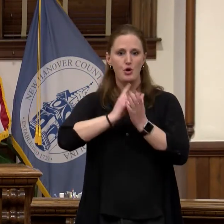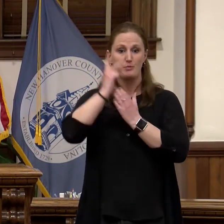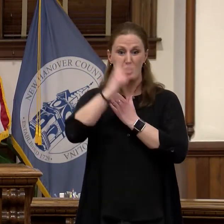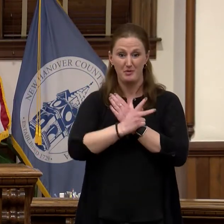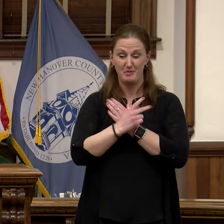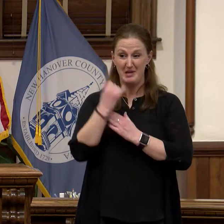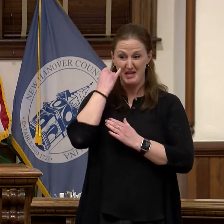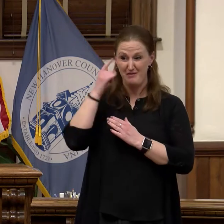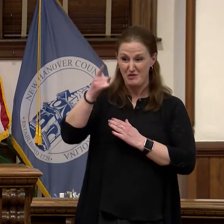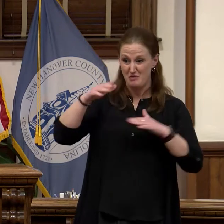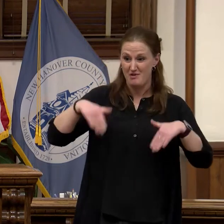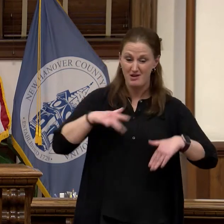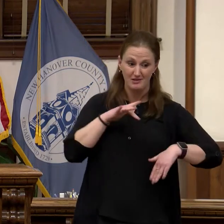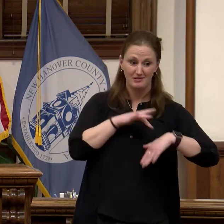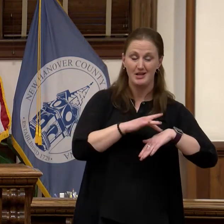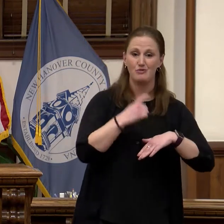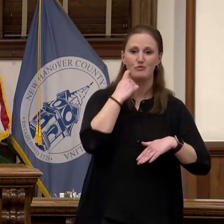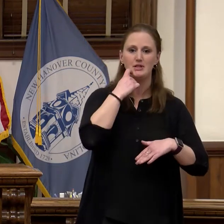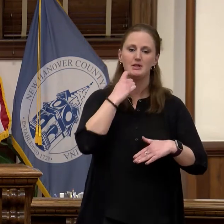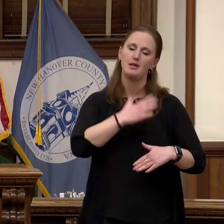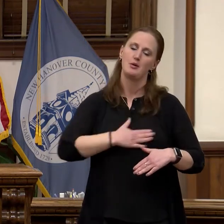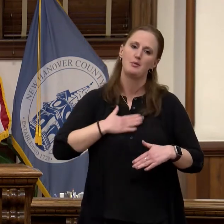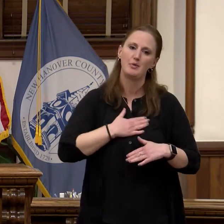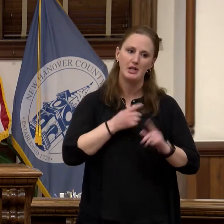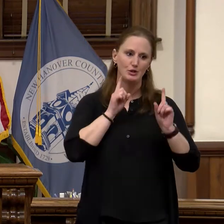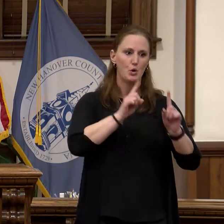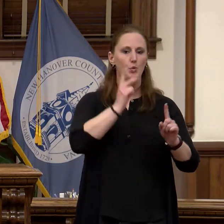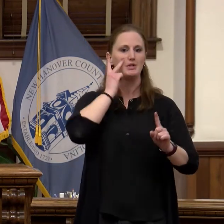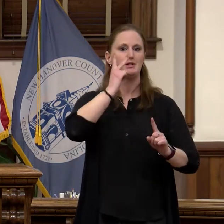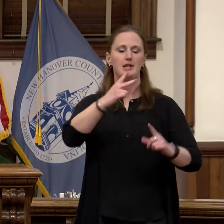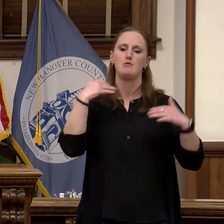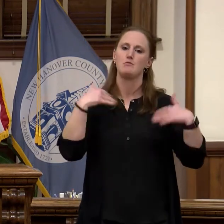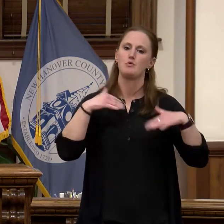encourage you to stop by and see the amazing programs and beautiful views